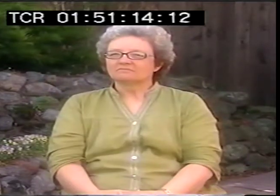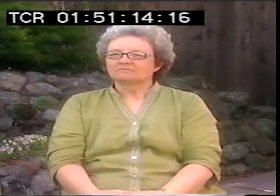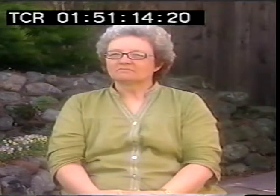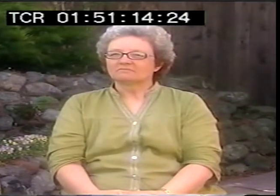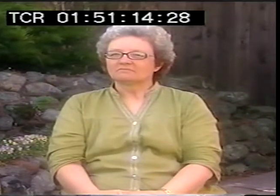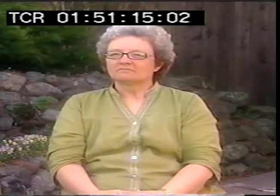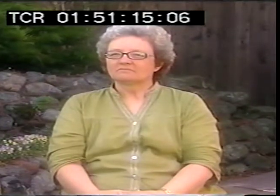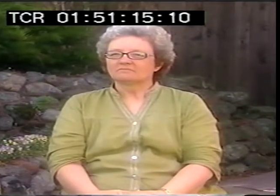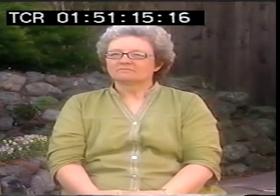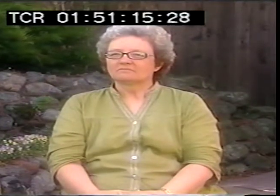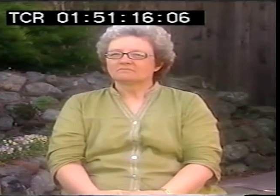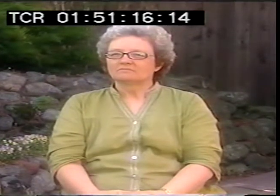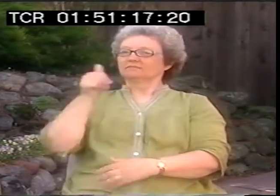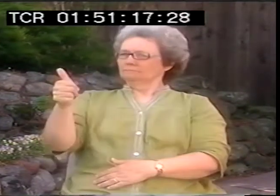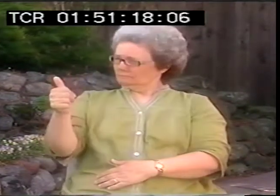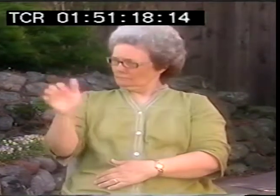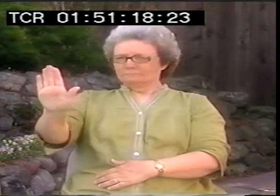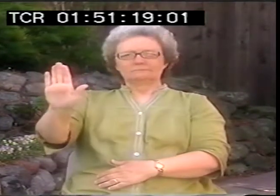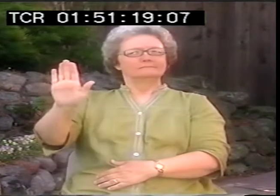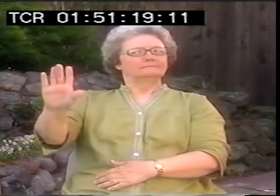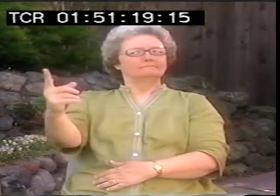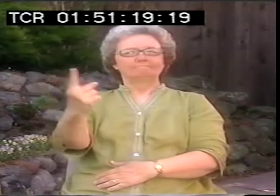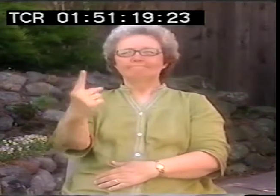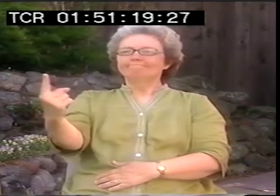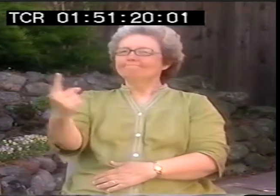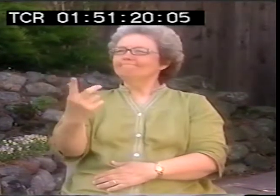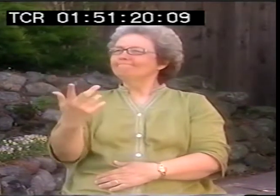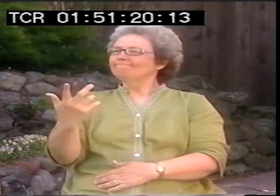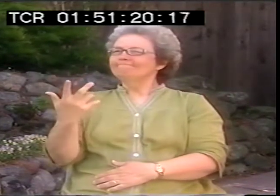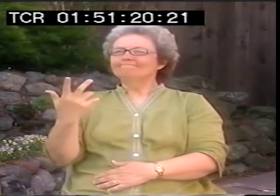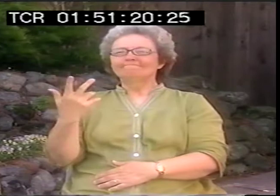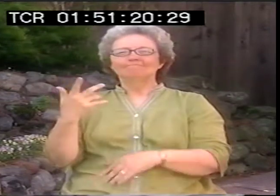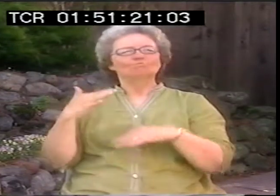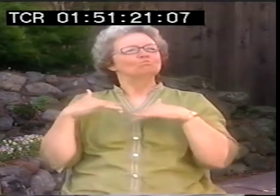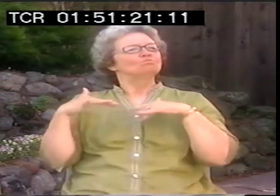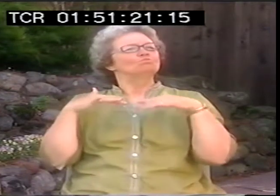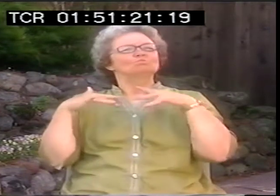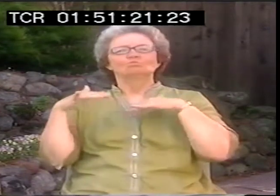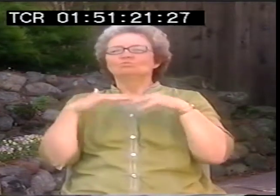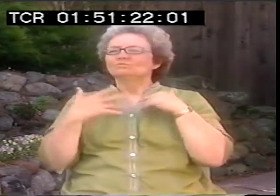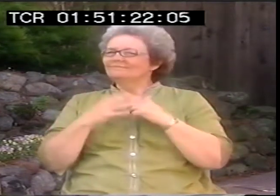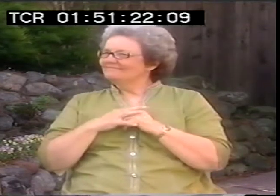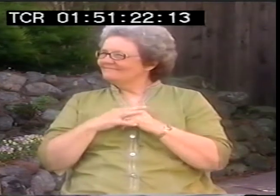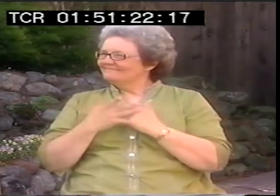There were a lot more classes in it. It seemed like everybody was getting on the bandwagon about what ASL poetry was.